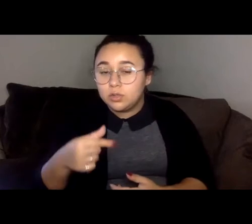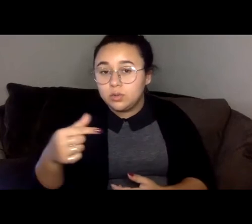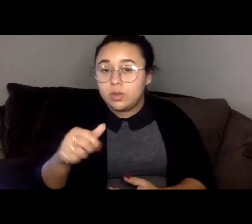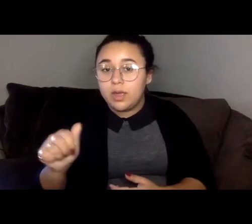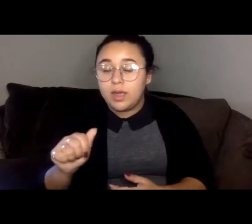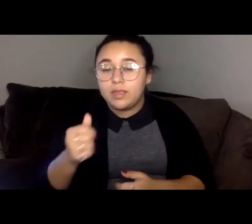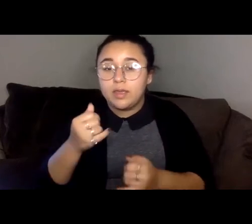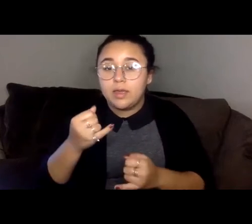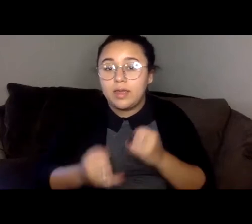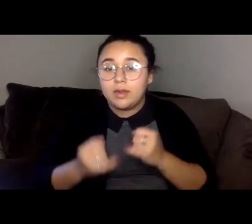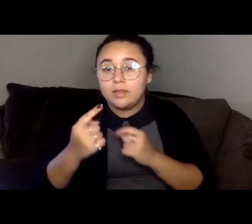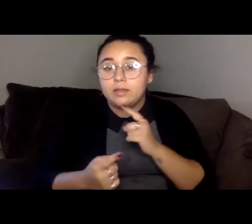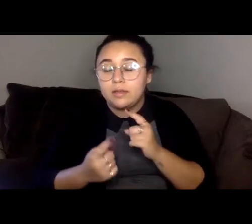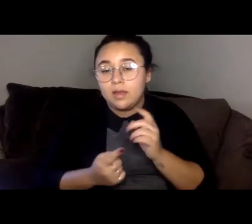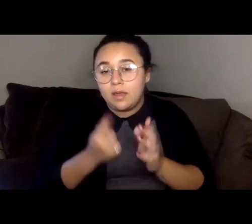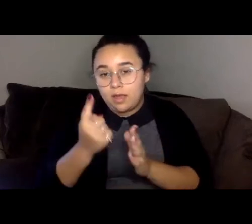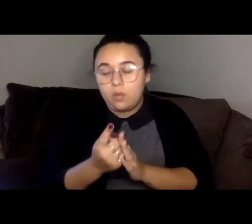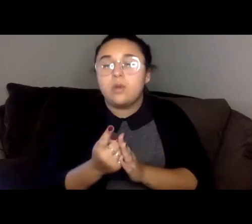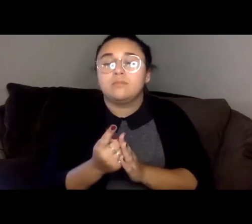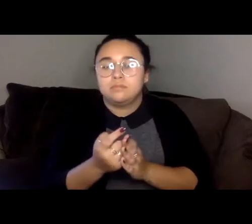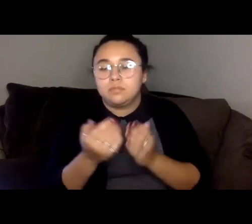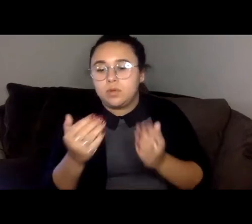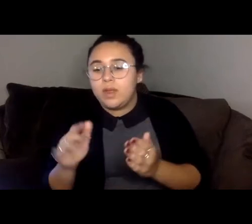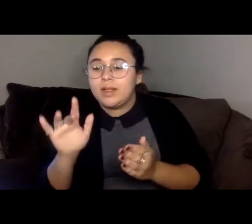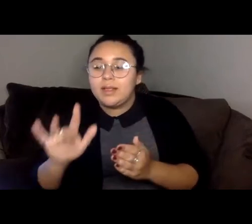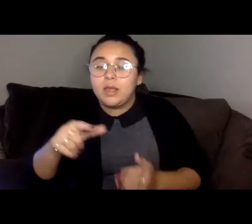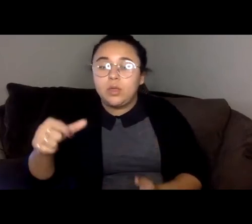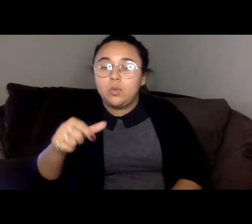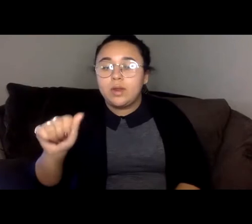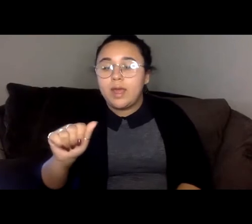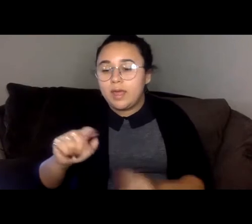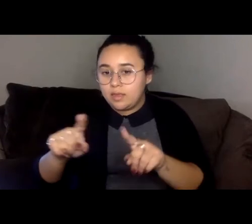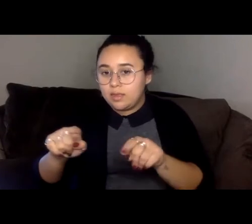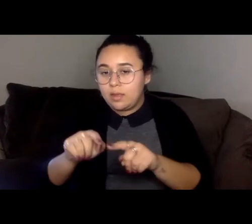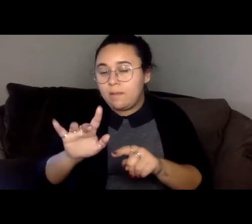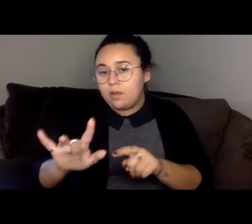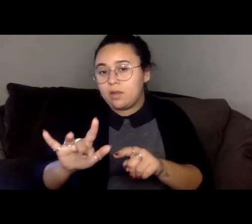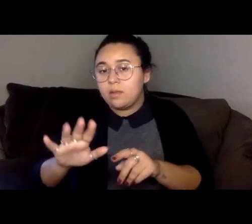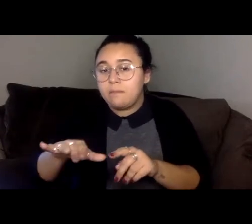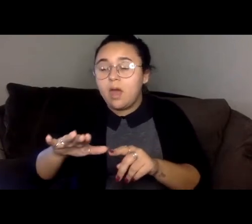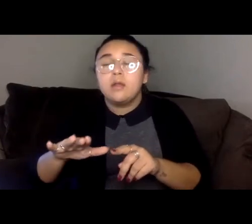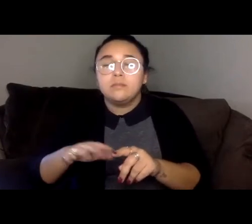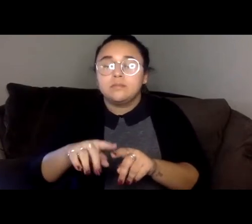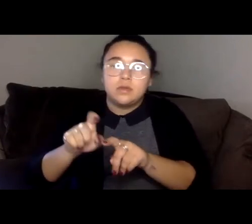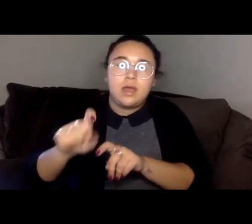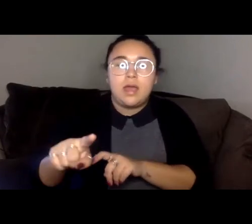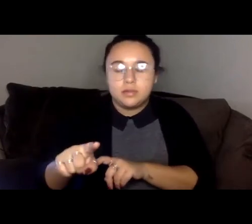via the q&a function at the bottom of your screen. We are going to begin with readings from both of our authors, and I am going to briefly